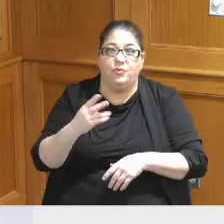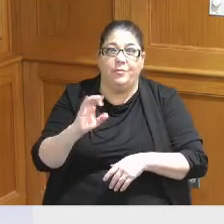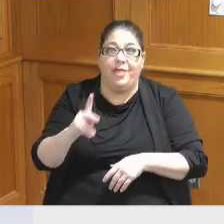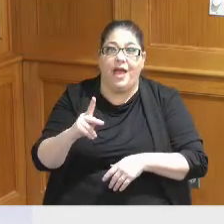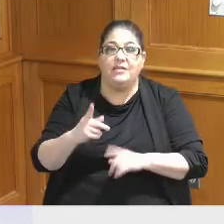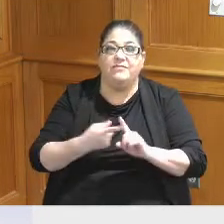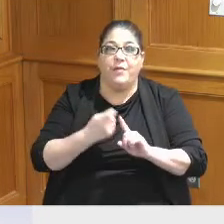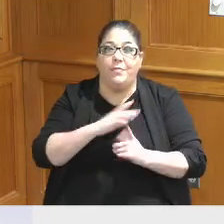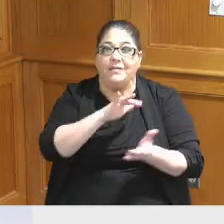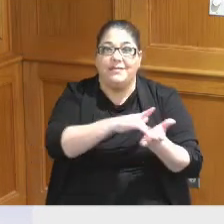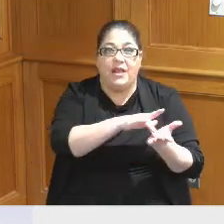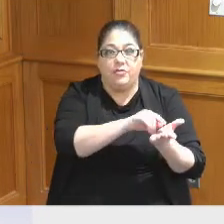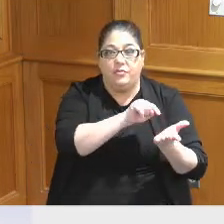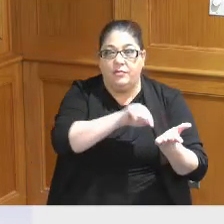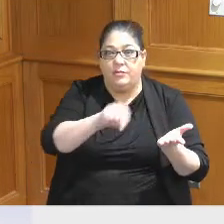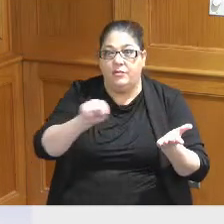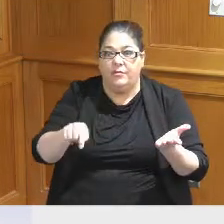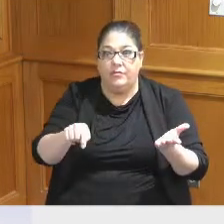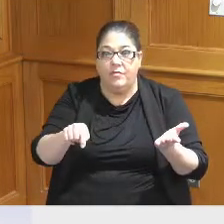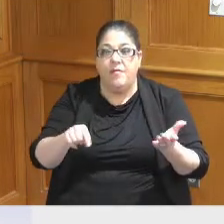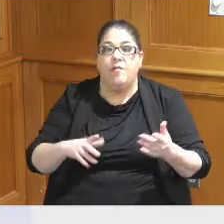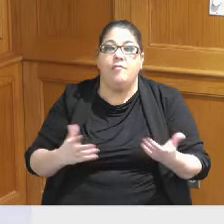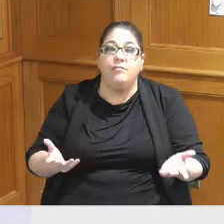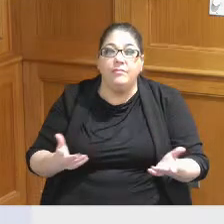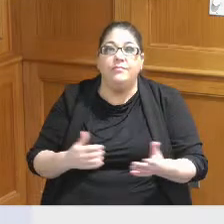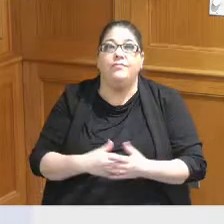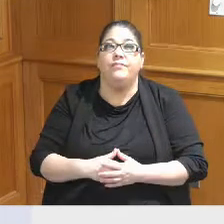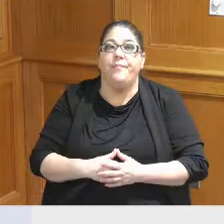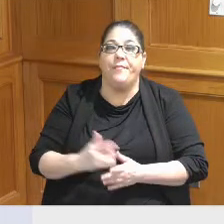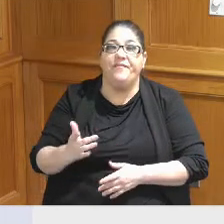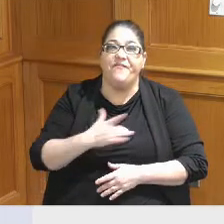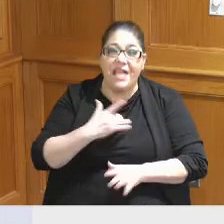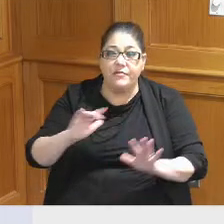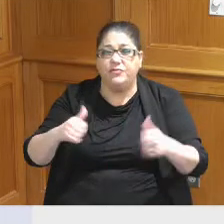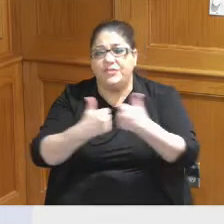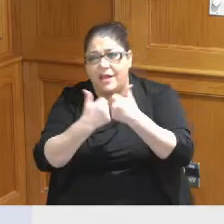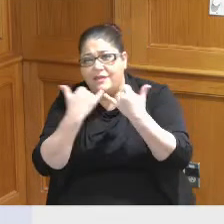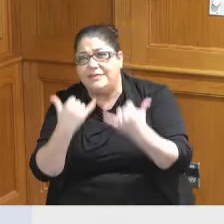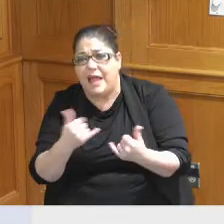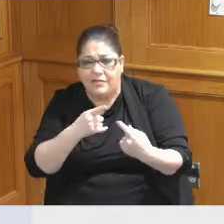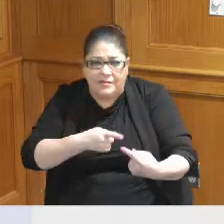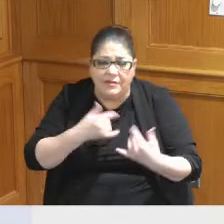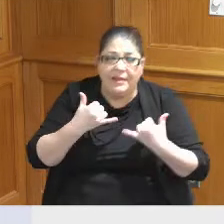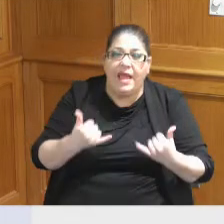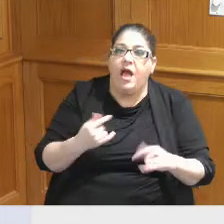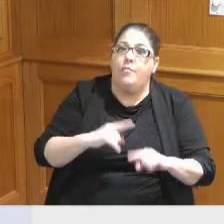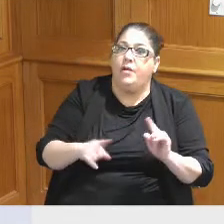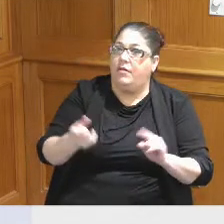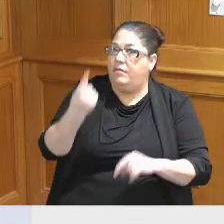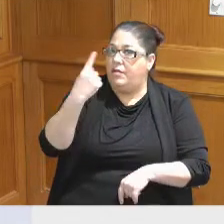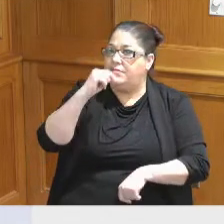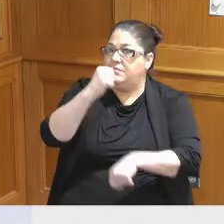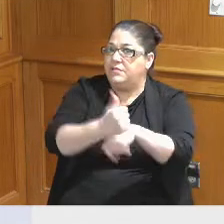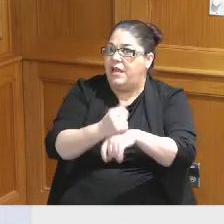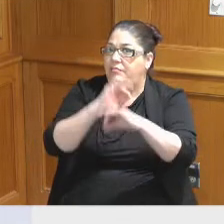city so as as challenging as things are now we are in it we we can put ourselves in a good place